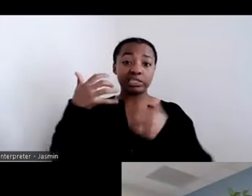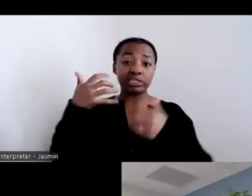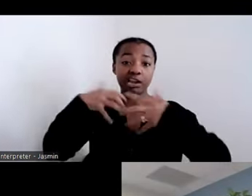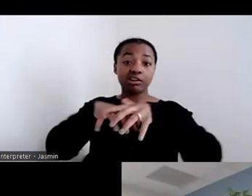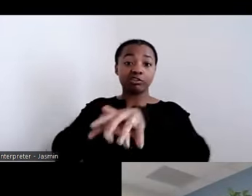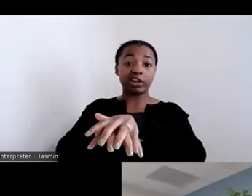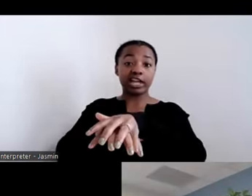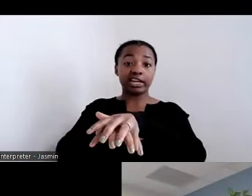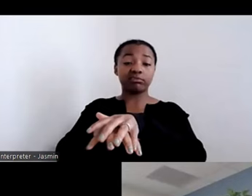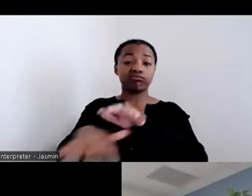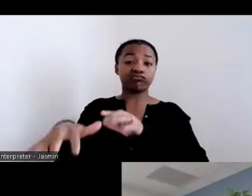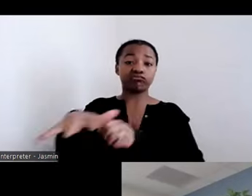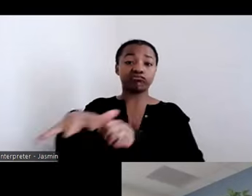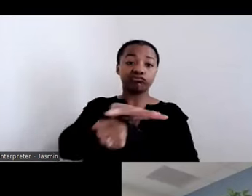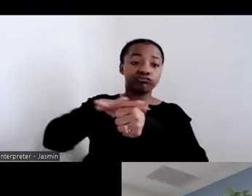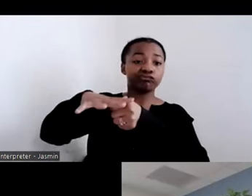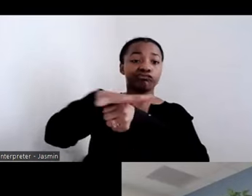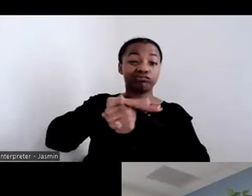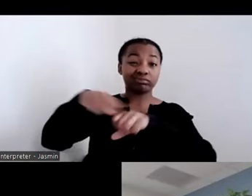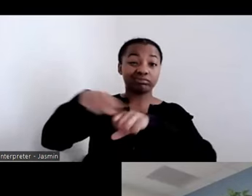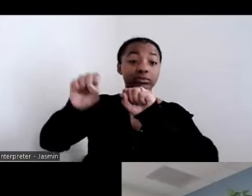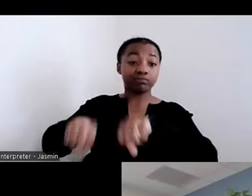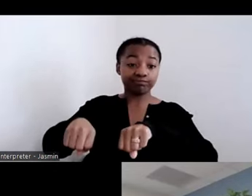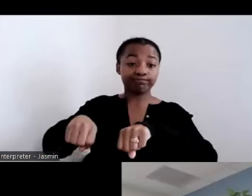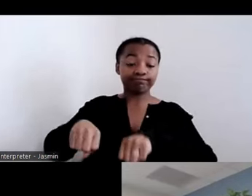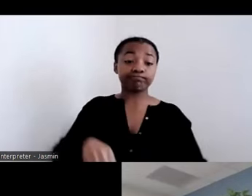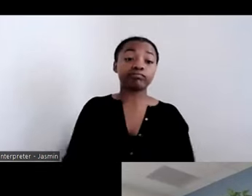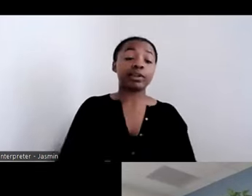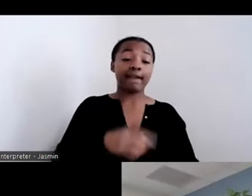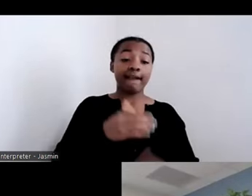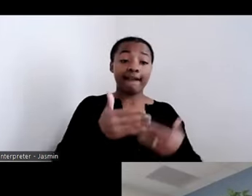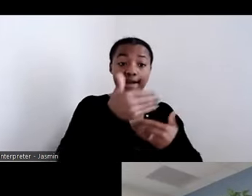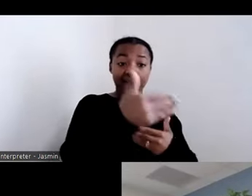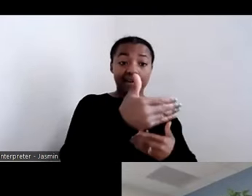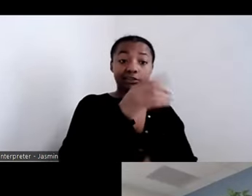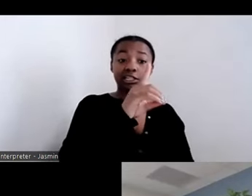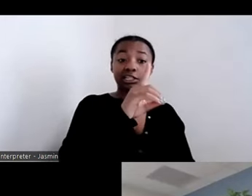followed the DOJ investigation that found that individuals with serious mental